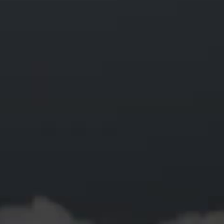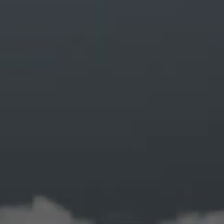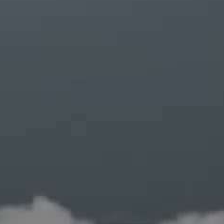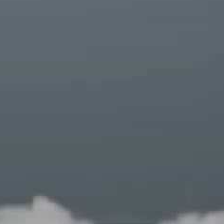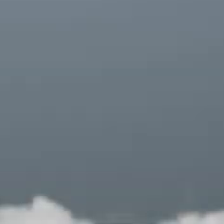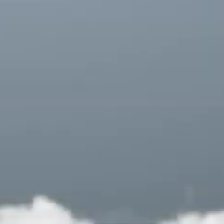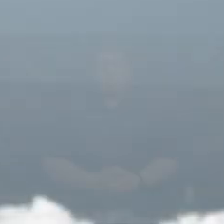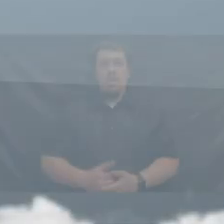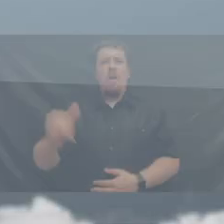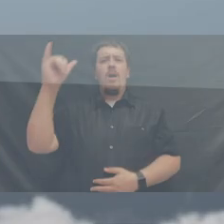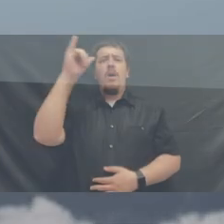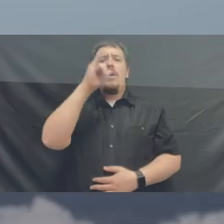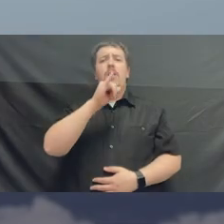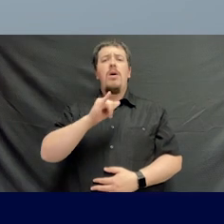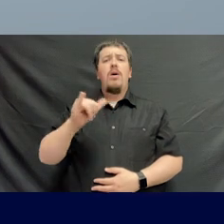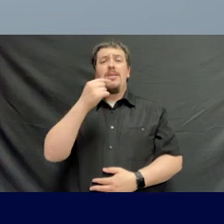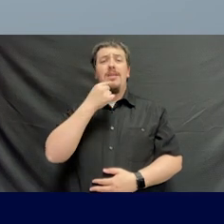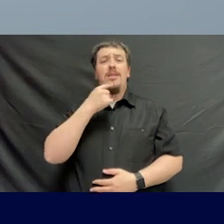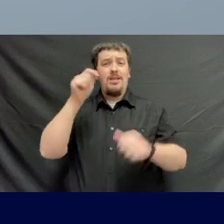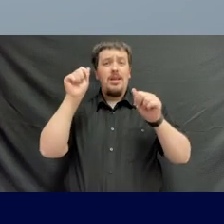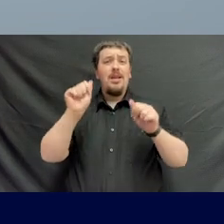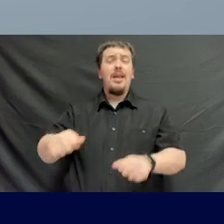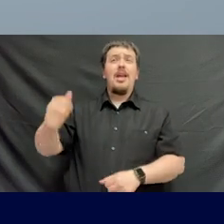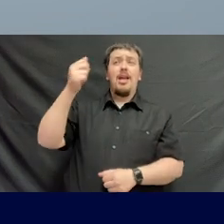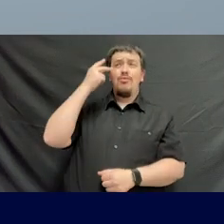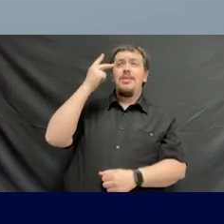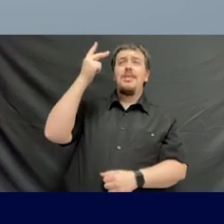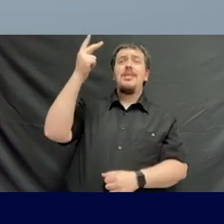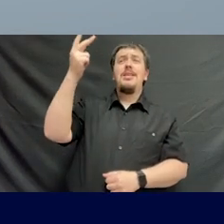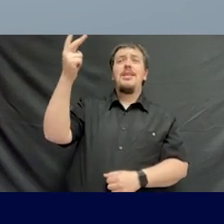Oh say can you see